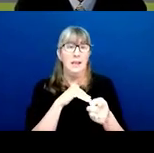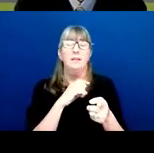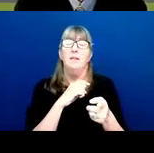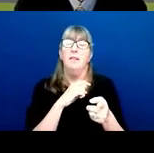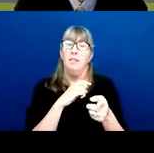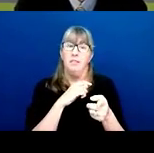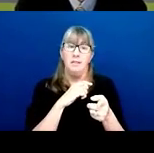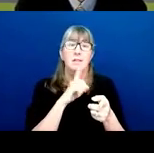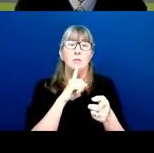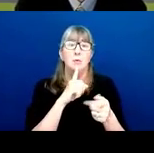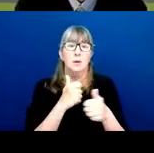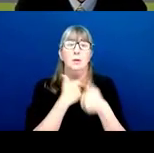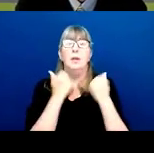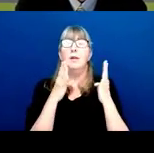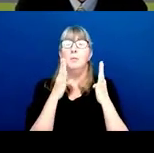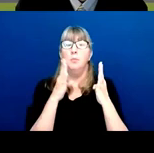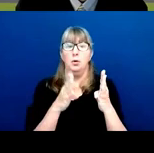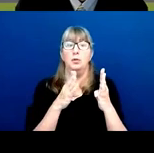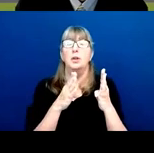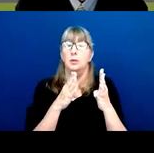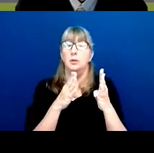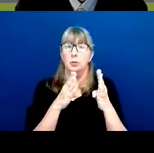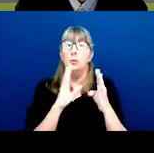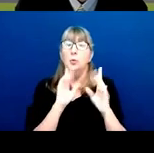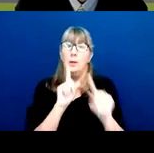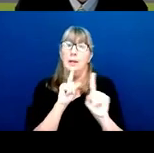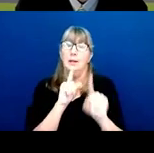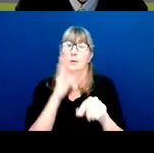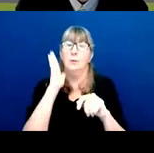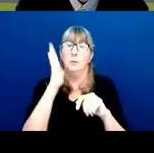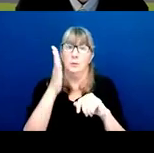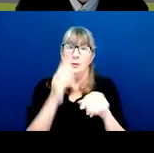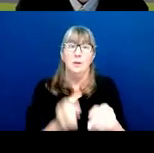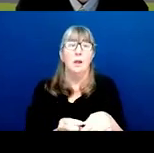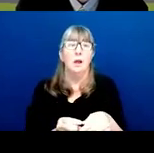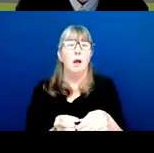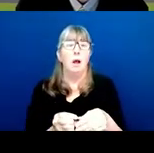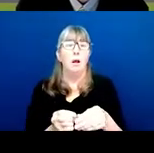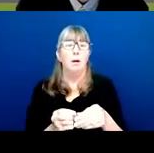live person here. There are a couple of questions